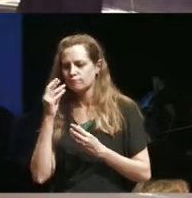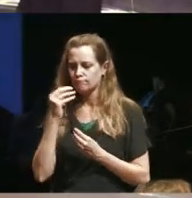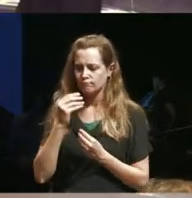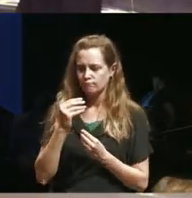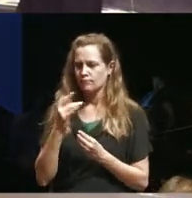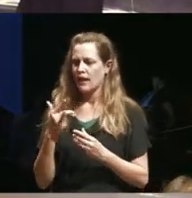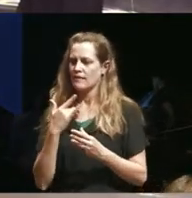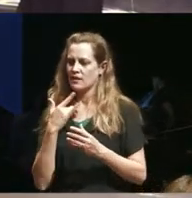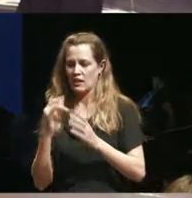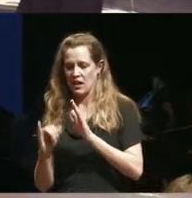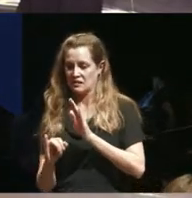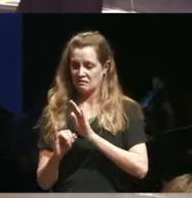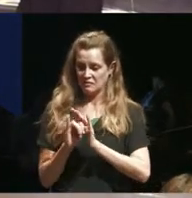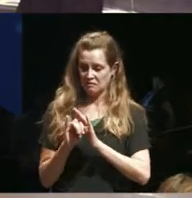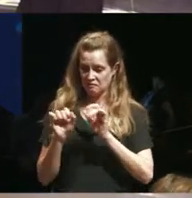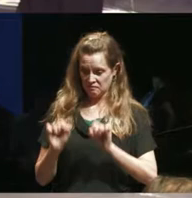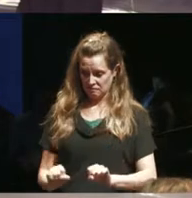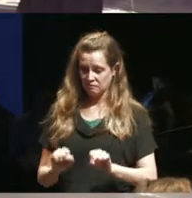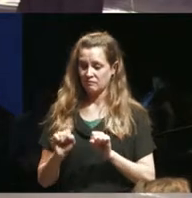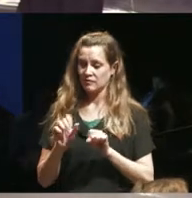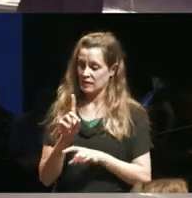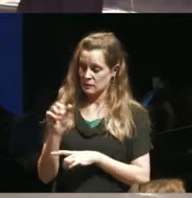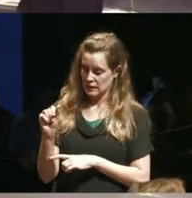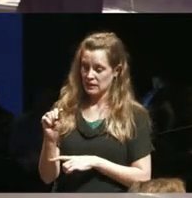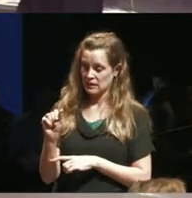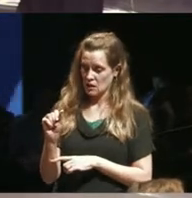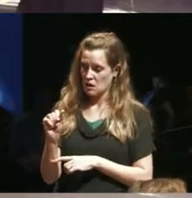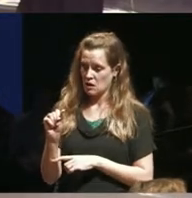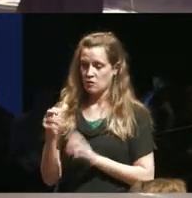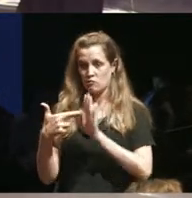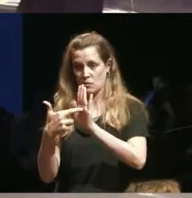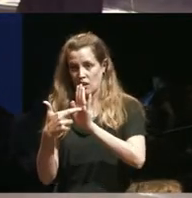identify with how the disability community has been represented and who